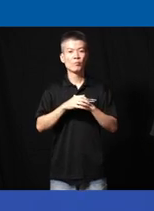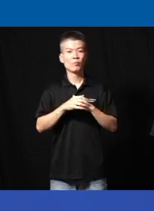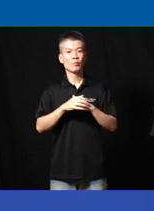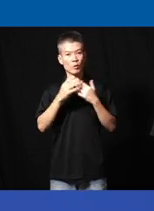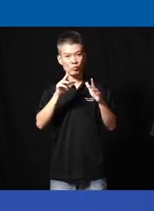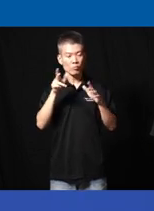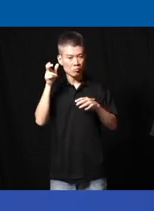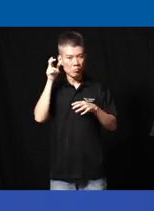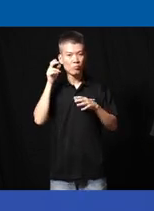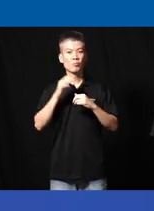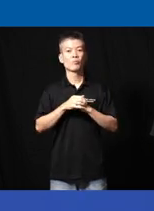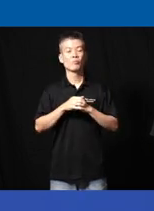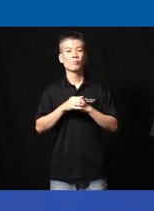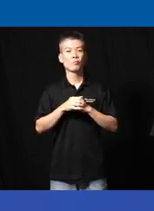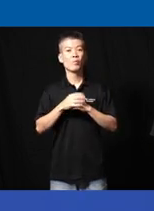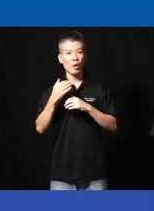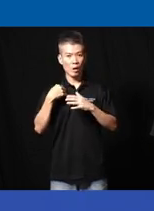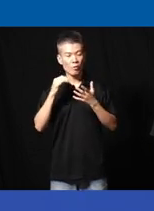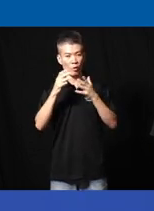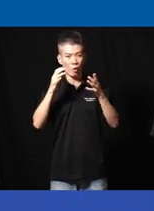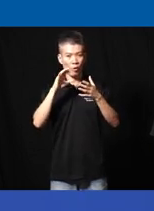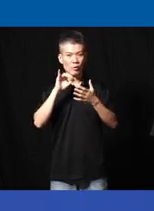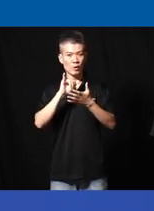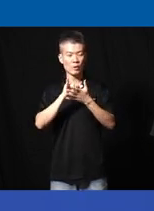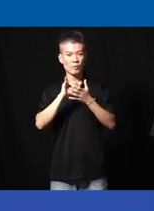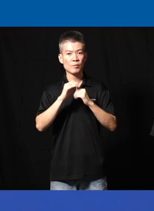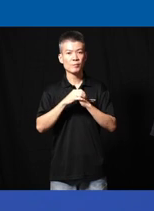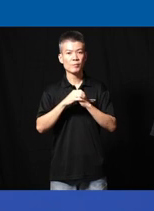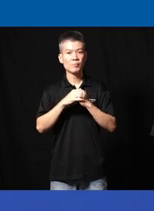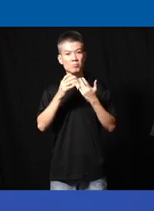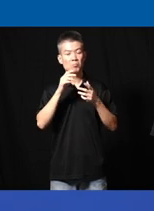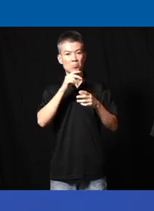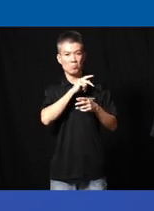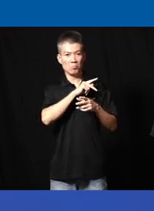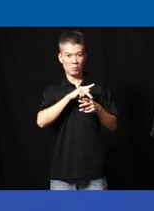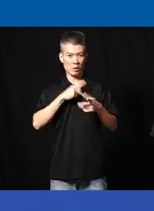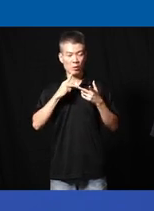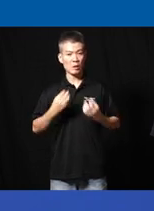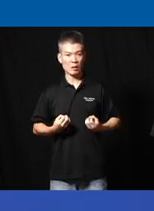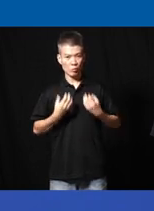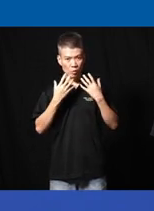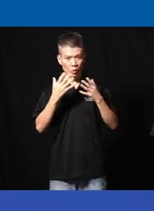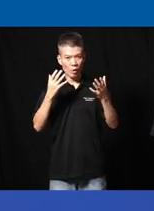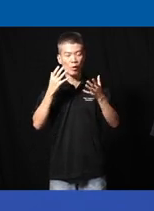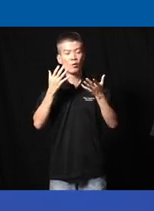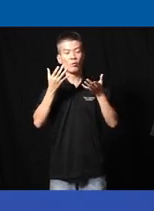heard there's a there's a lot of uh uh personal inspiration there's a lot of effort there's lot